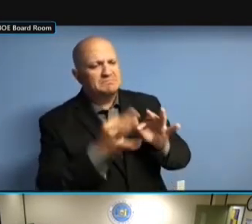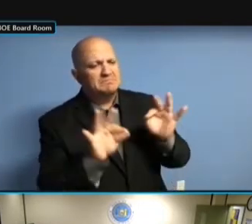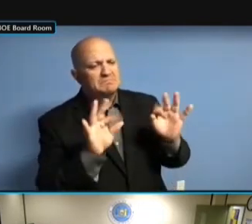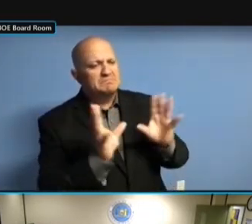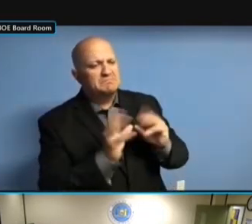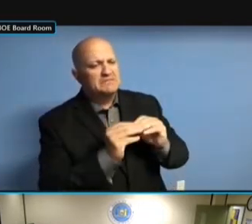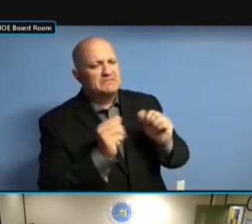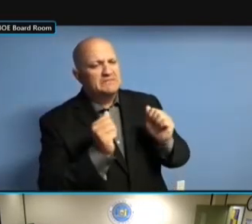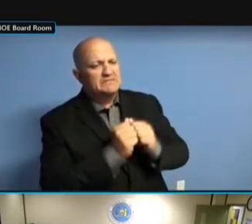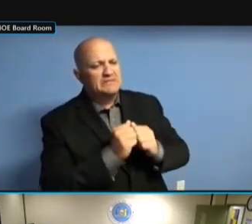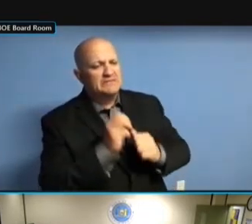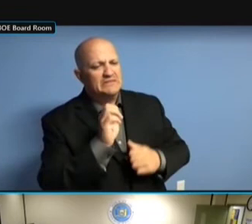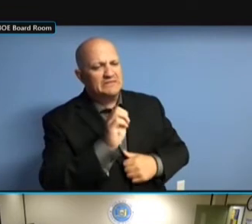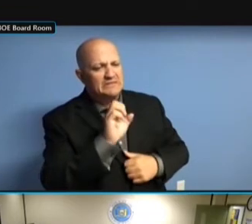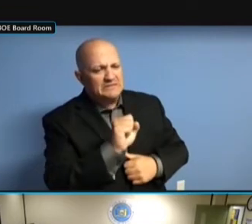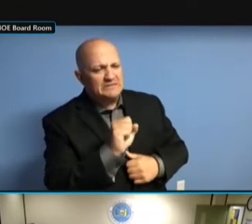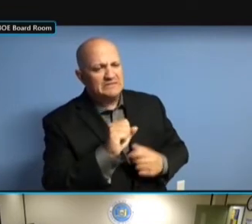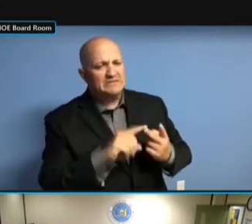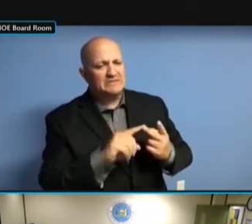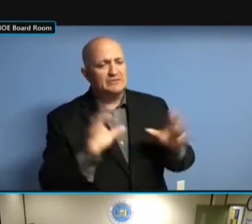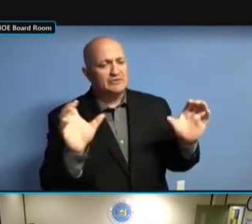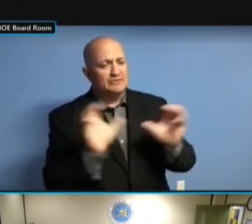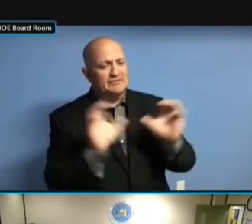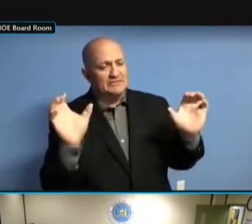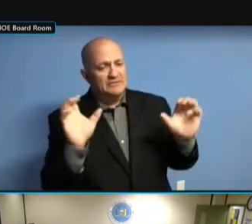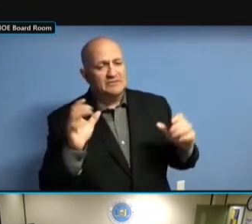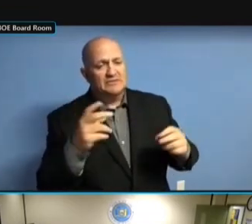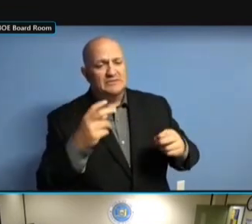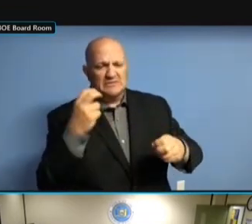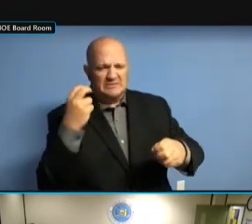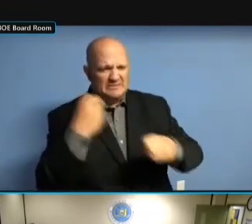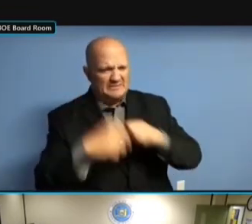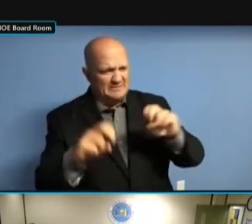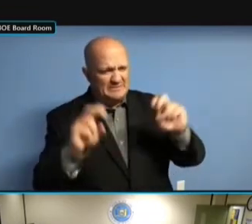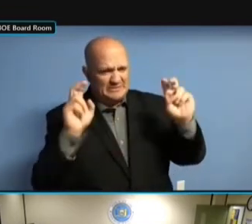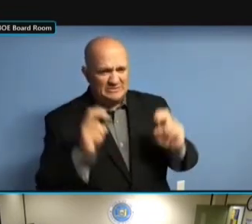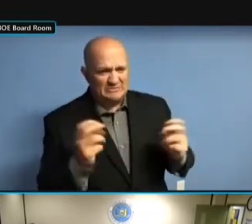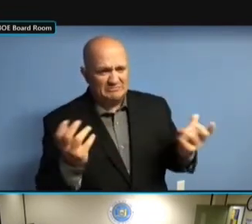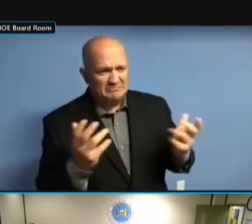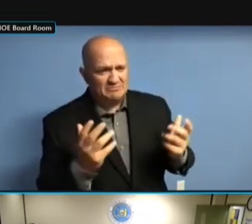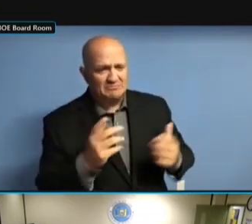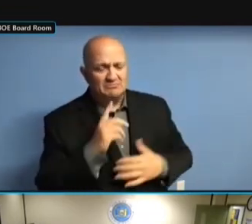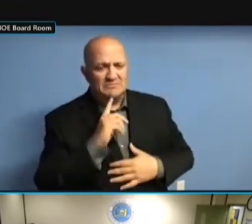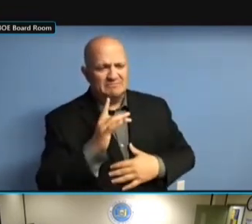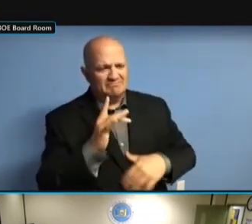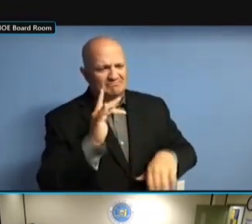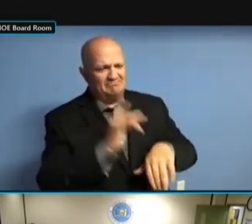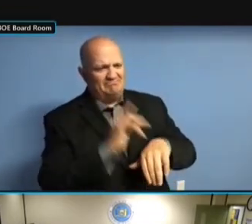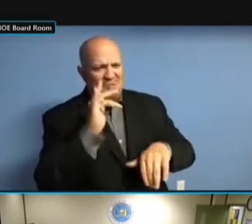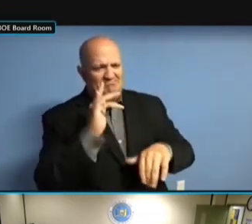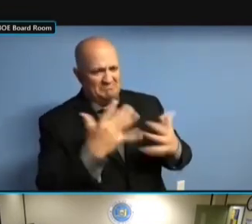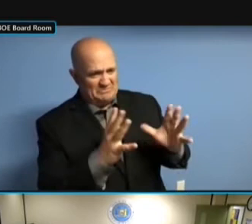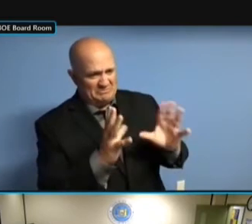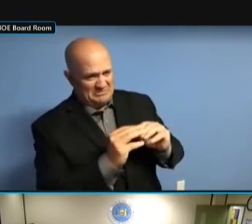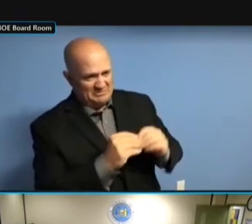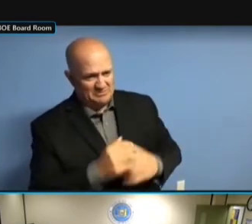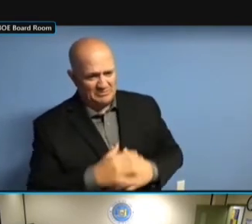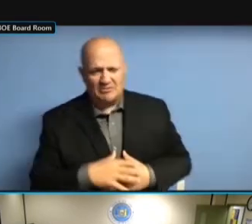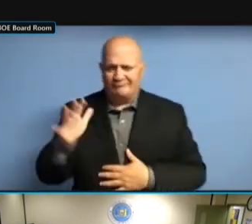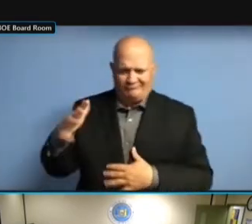PROBABLY . NICK AND I DID ATTEND, PROBABLY . NICK AND I DID ATTEND, THEY NICK AND I DID ATTEND, THEY NICK AND I DID ATTEND, THEY REQUESTED NICK AND I DID ATTEND, THEY REQUESTED THAT NICK AND I DID ATTEND, THEY REQUESTED THAT PEOPLE NICK AND I DID ATTEND, THEY REQUESTED THAT PEOPLE FROM NICK AND I DID ATTEND, THEY REQUESTED THAT PEOPLE FROM THE REQUESTED THAT PEOPLE FROM THE REQUESTED THAT PEOPLE FROM THE COUNSEL'S REQUESTED THAT PEOPLE FROM THE COUNSEL'S OFFICE REQUESTED THAT PEOPLE FROM THE COUNSEL'S OFFICE BE REQUESTED THAT PEOPLE FROM THE COUNSEL'S OFFICE BE THERE REQUESTED THAT PEOPLE FROM THE COUNSEL'S OFFICE BE THERE AS COUNSEL'S OFFICE BE THERE AS COUNSEL'S OFFICE BE THERE AS WELL. WELL. WELL. >> WELL. >> WE WELL. >> WE CAN WELL. >> WE CAN WAIT. WE CAN WAIT. WE CAN WAIT. I'M